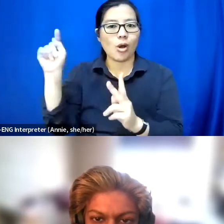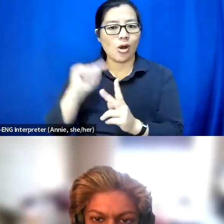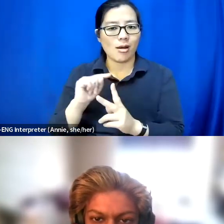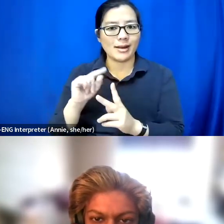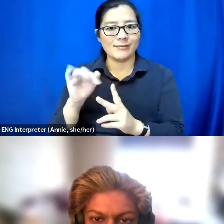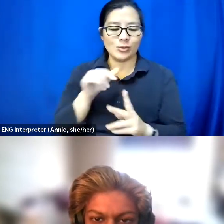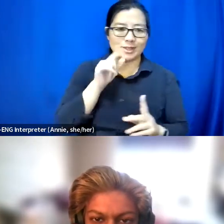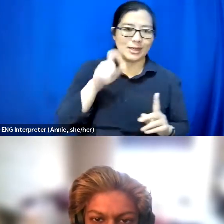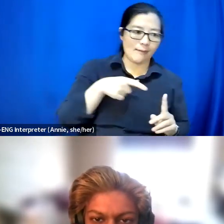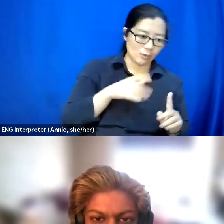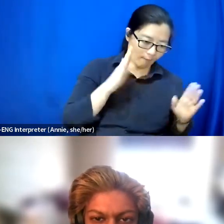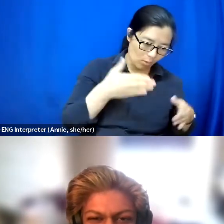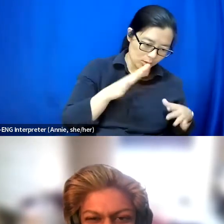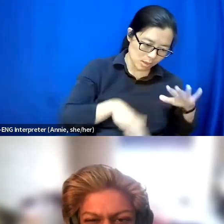to always repeat yourself [chuckle]?